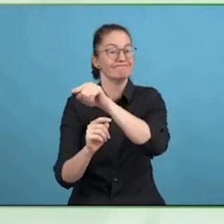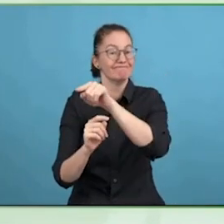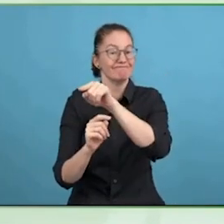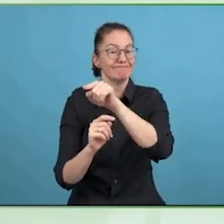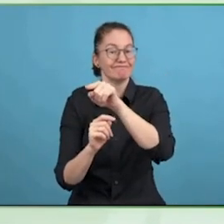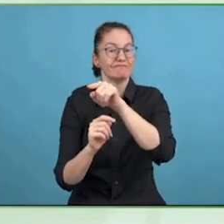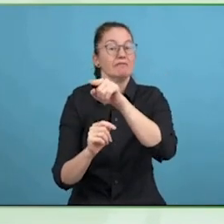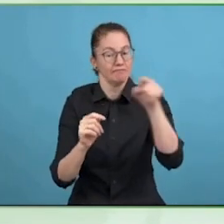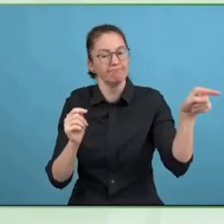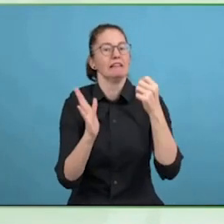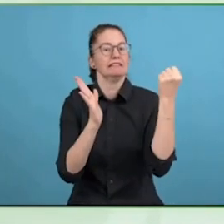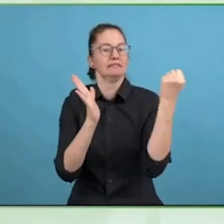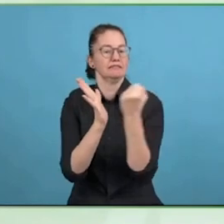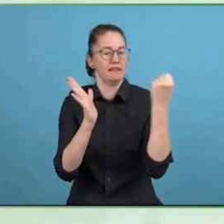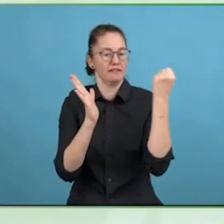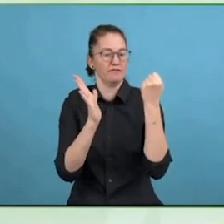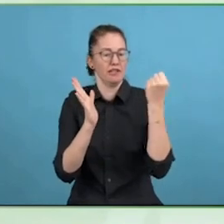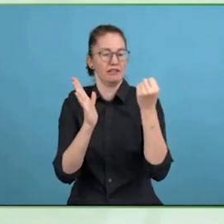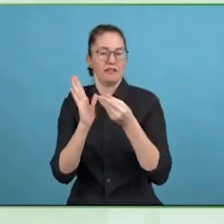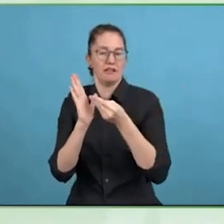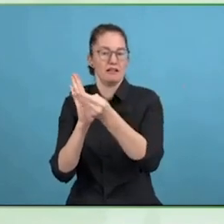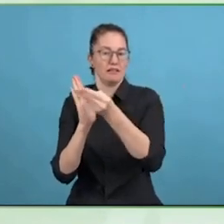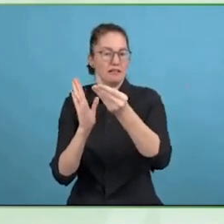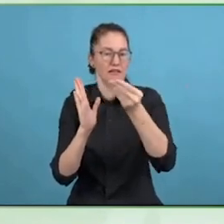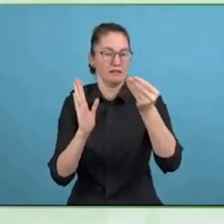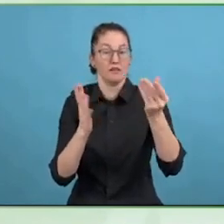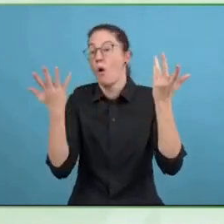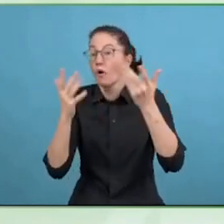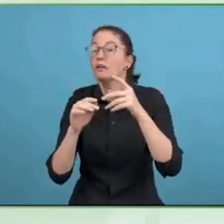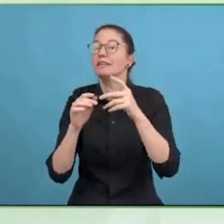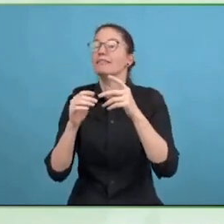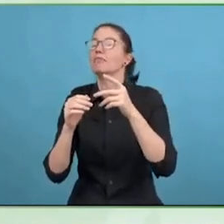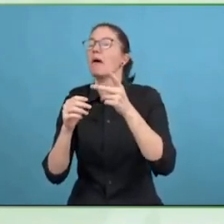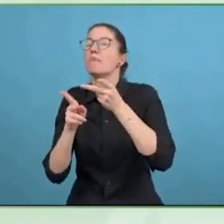And we now know that the goal of the whole project is to bring